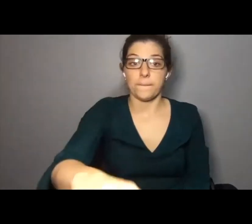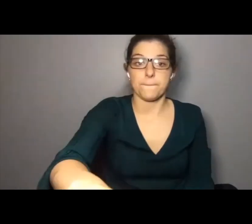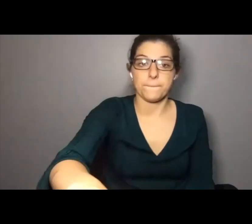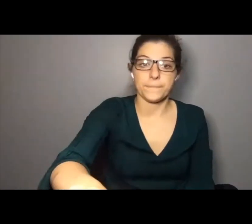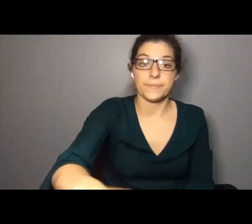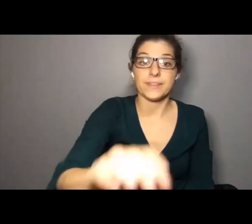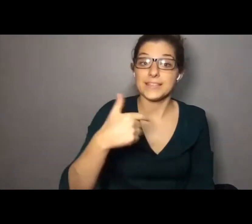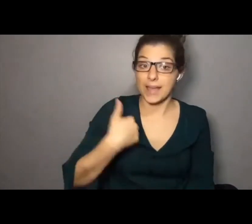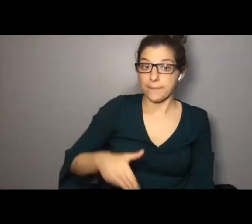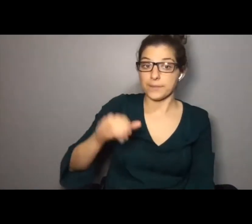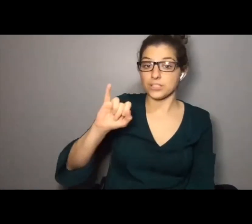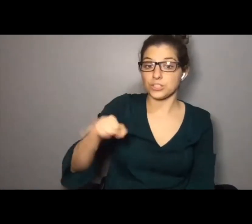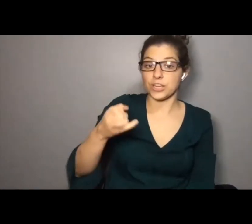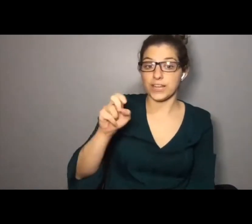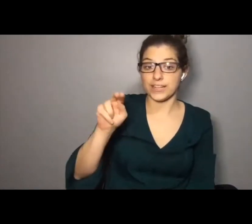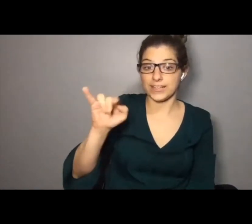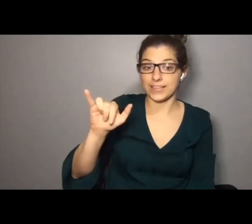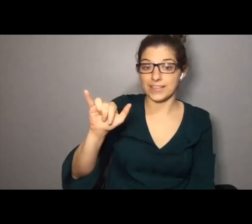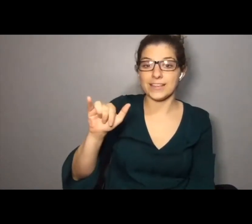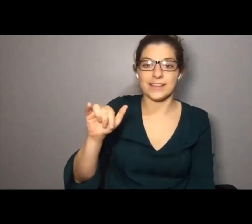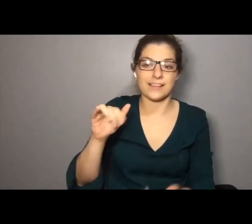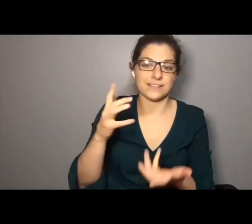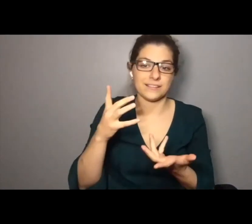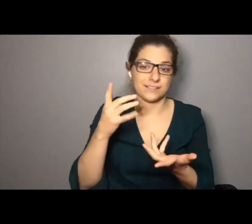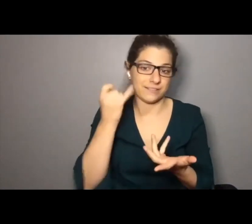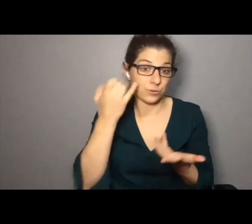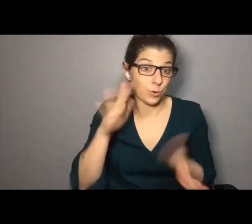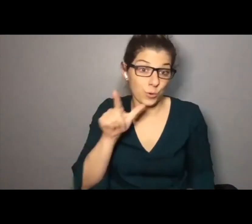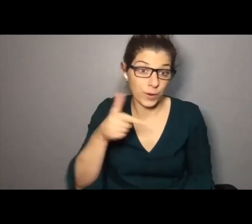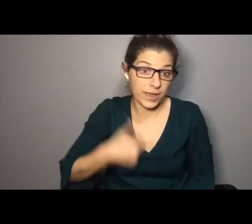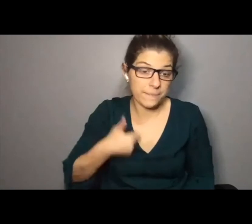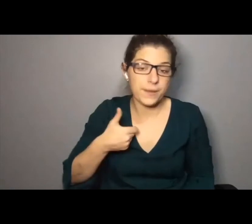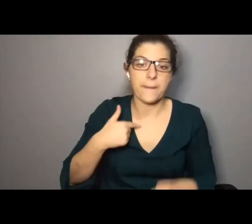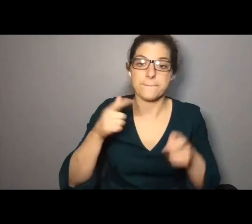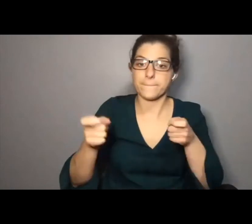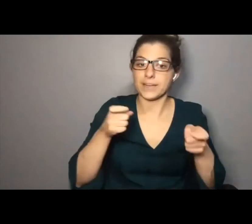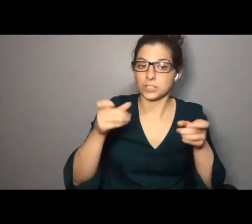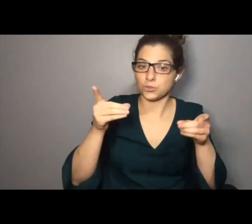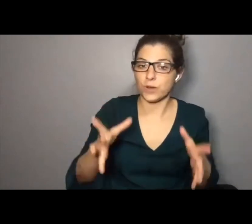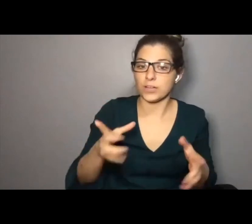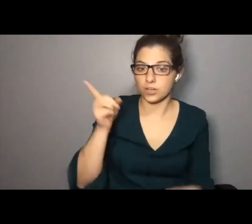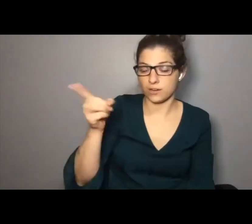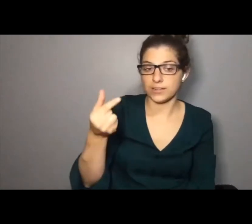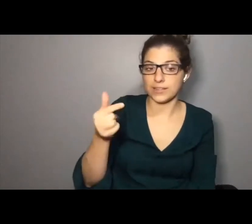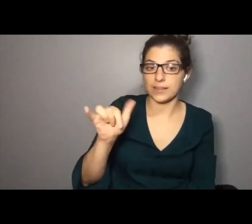Jenny Thompson for those of you I have not had the pleasure of meeting yet. I'm